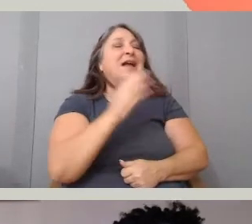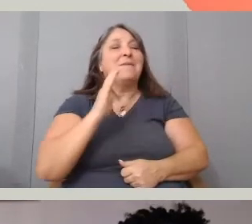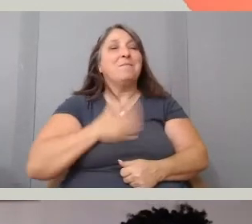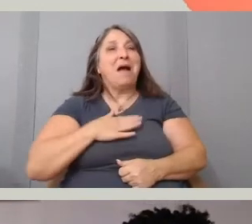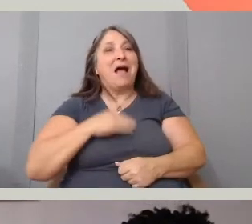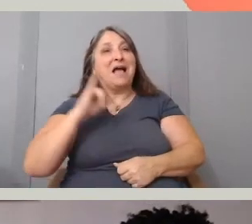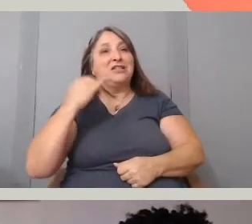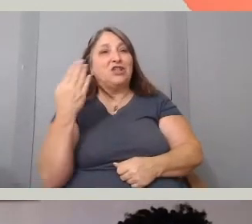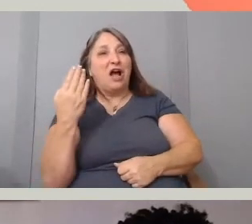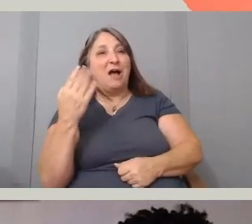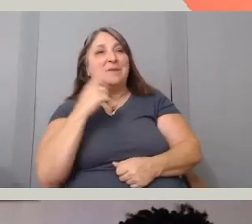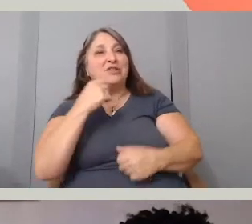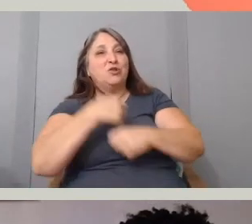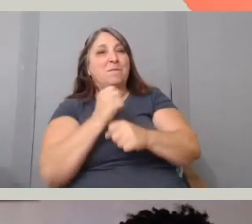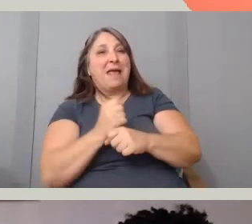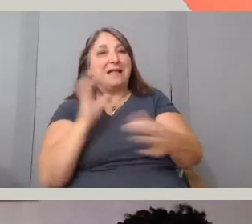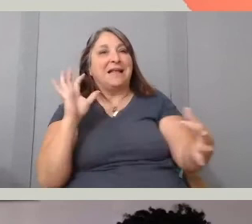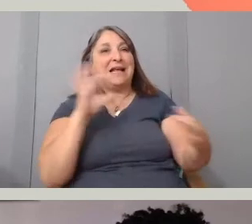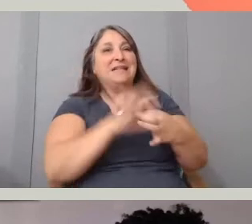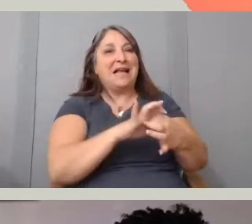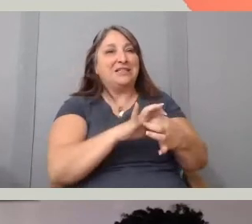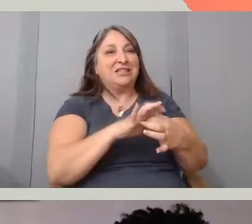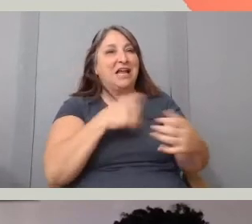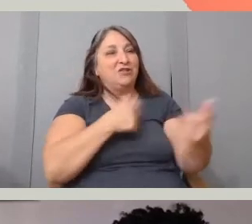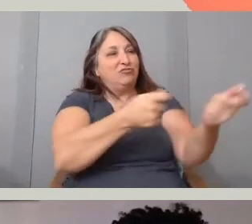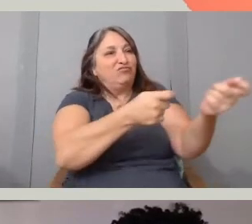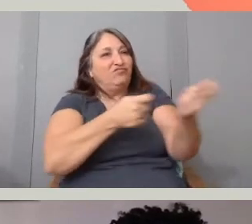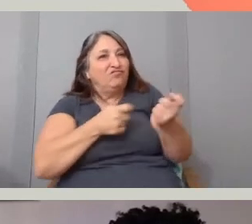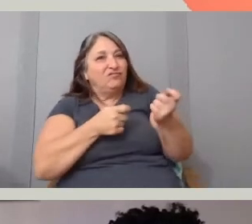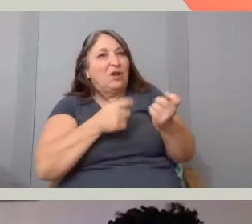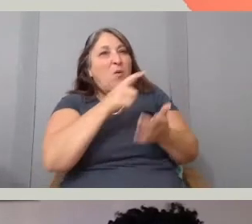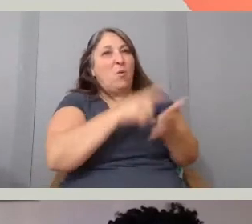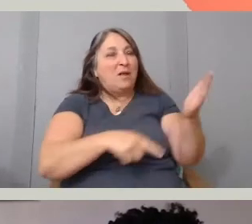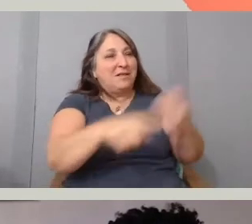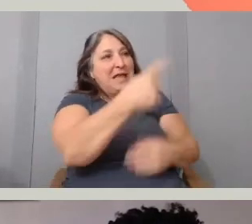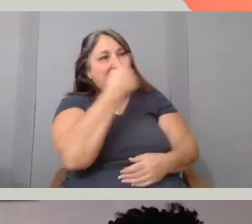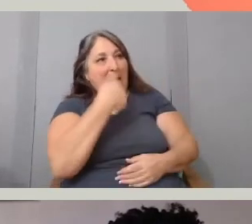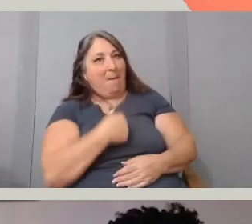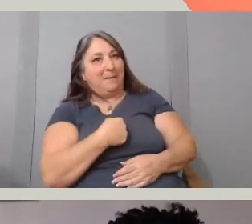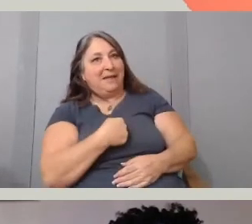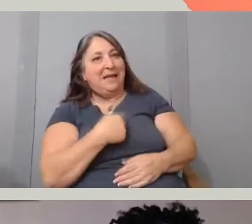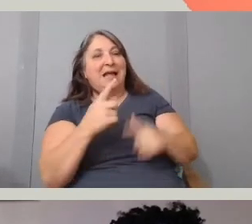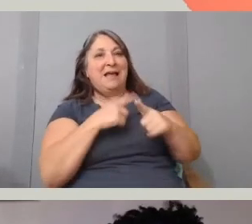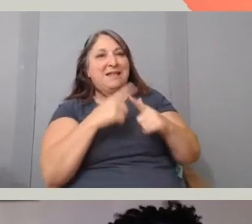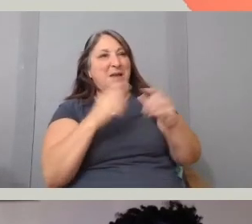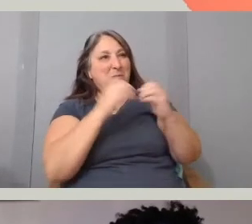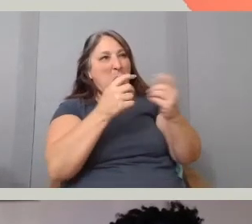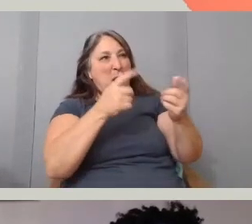and your job is to draw out what they're telling you and try to push it further, try to create that collaboration